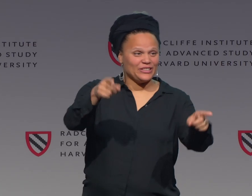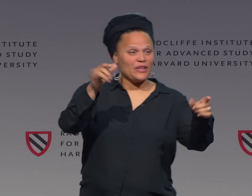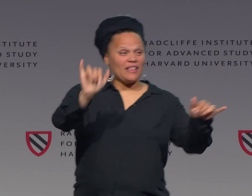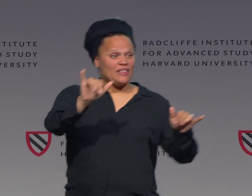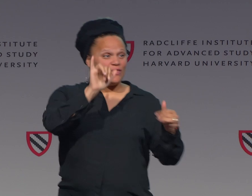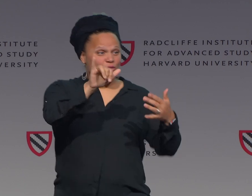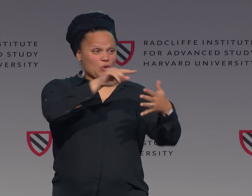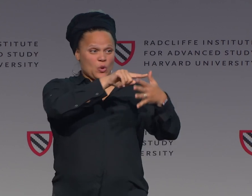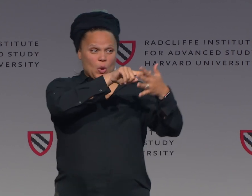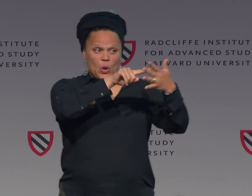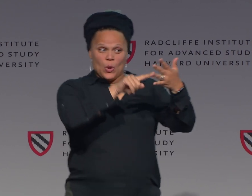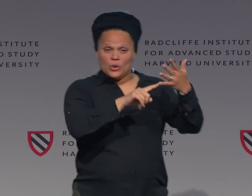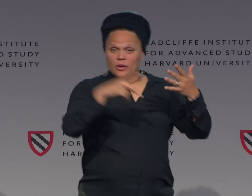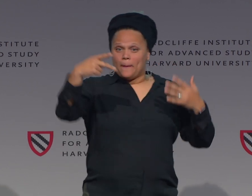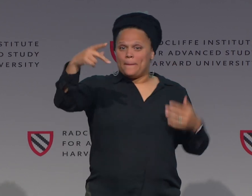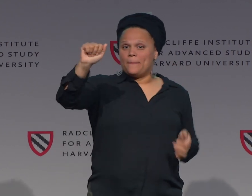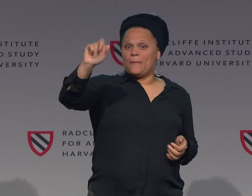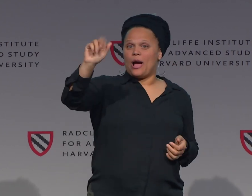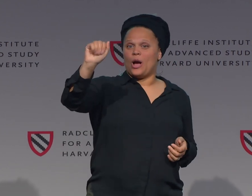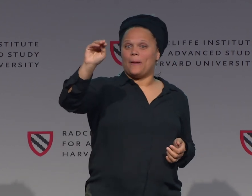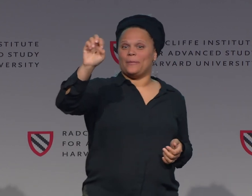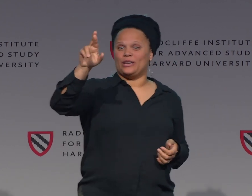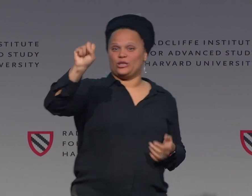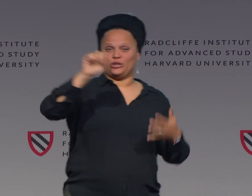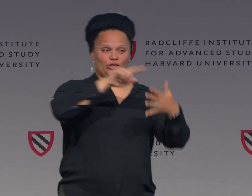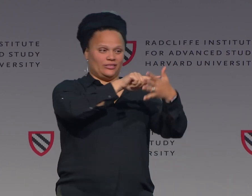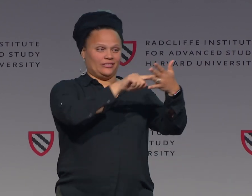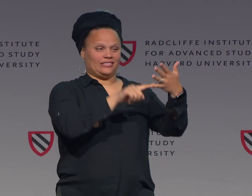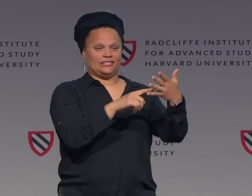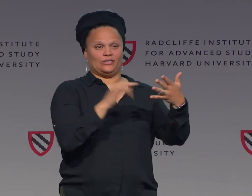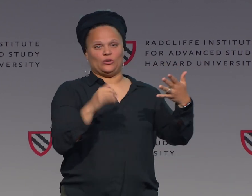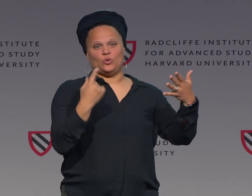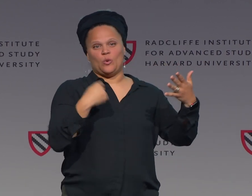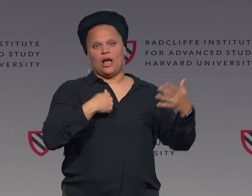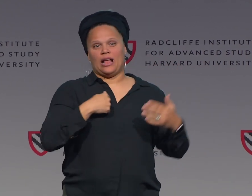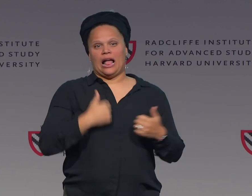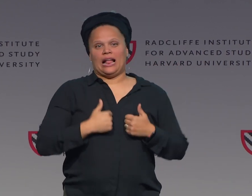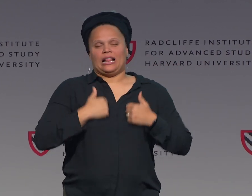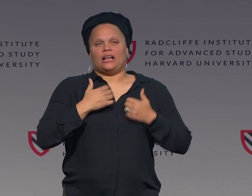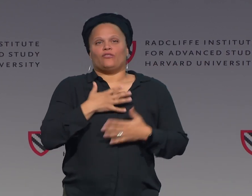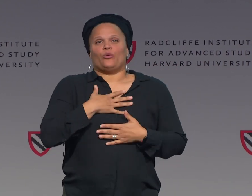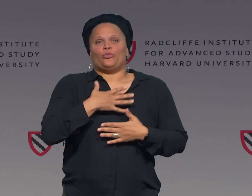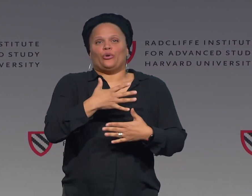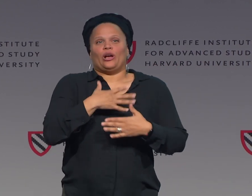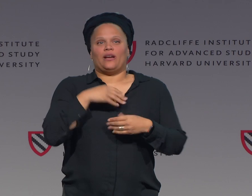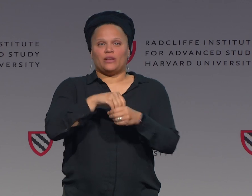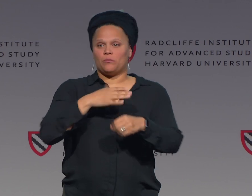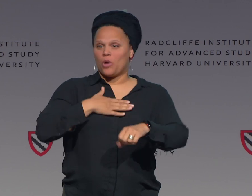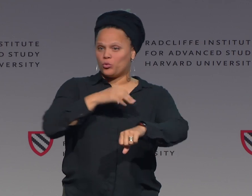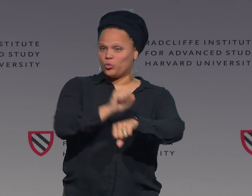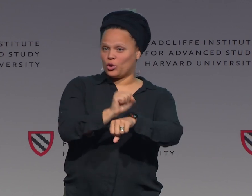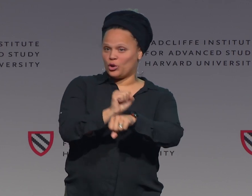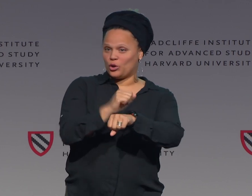See the difference? So again, back to those fundamental parameters.